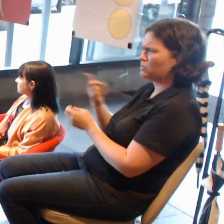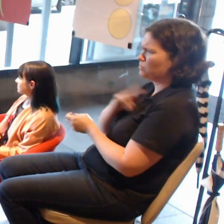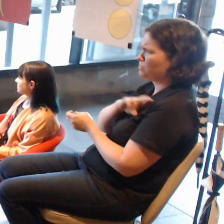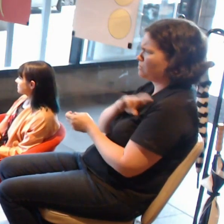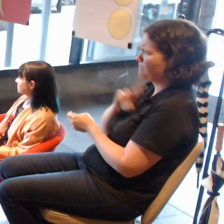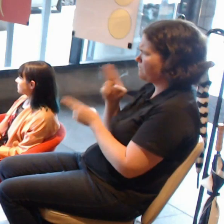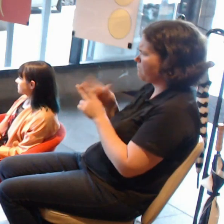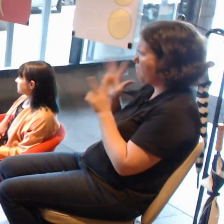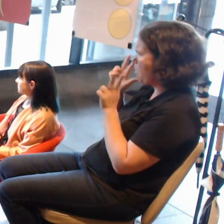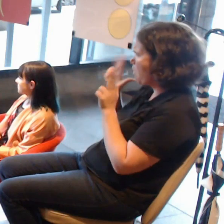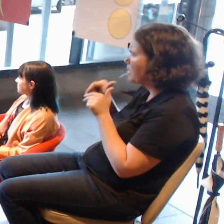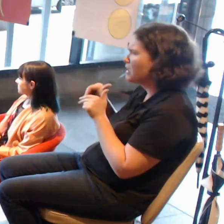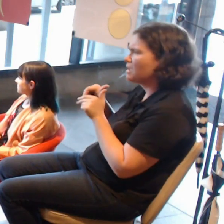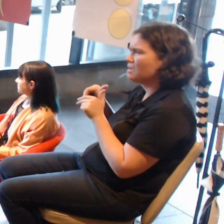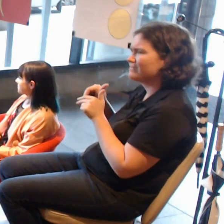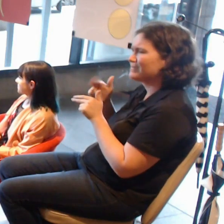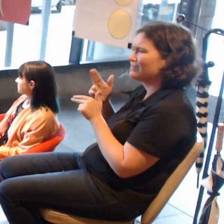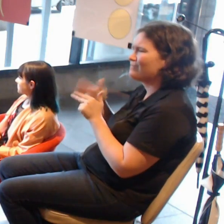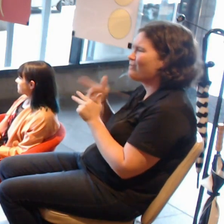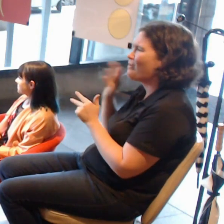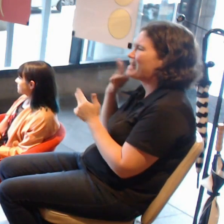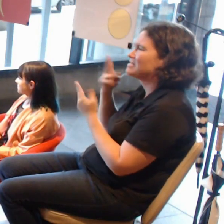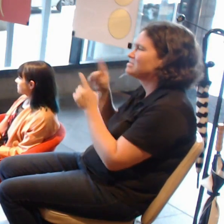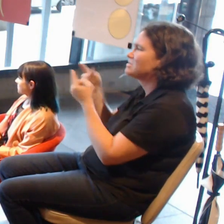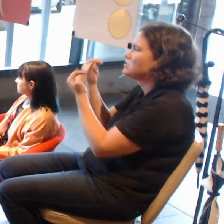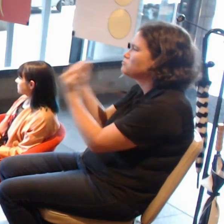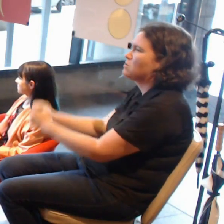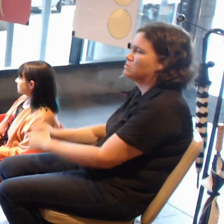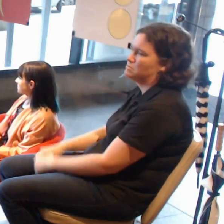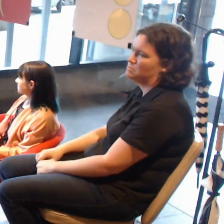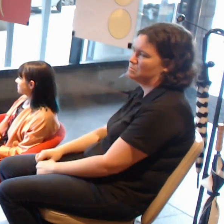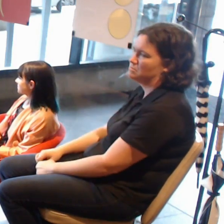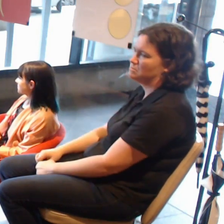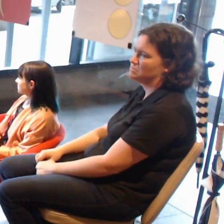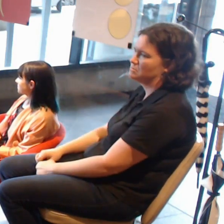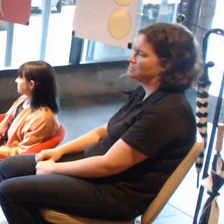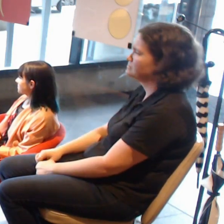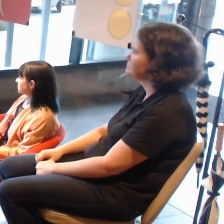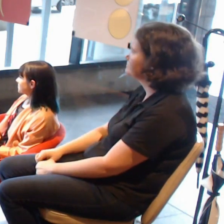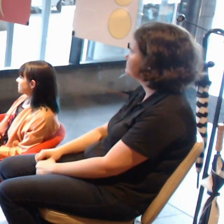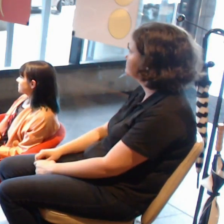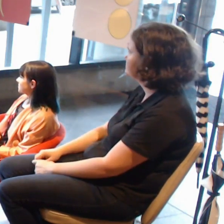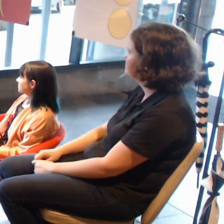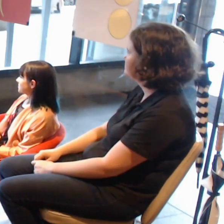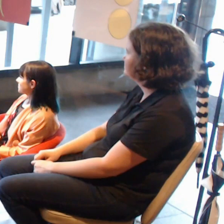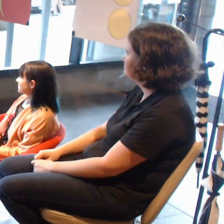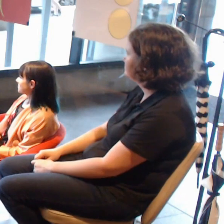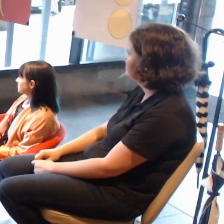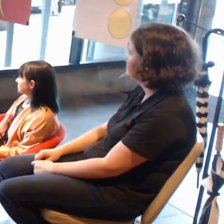What do you think? SHANNON: A very practical example.